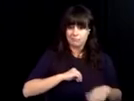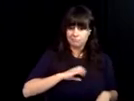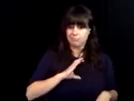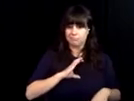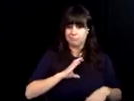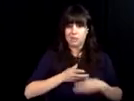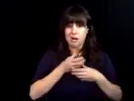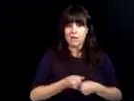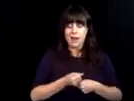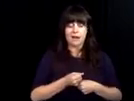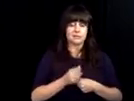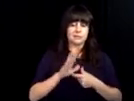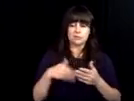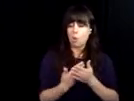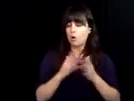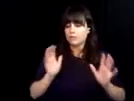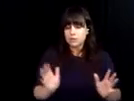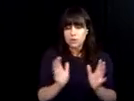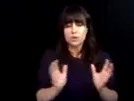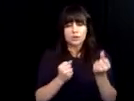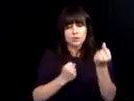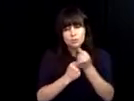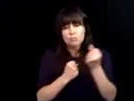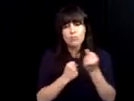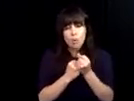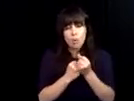me, with the skills that they built with the